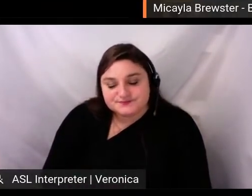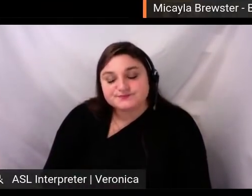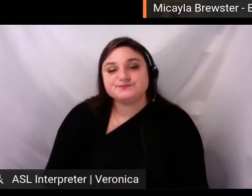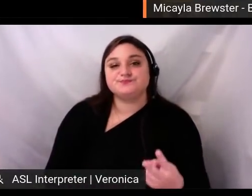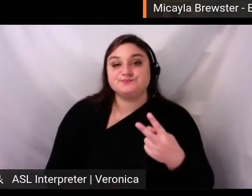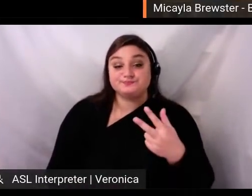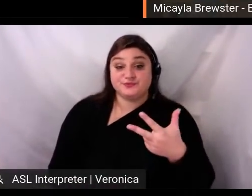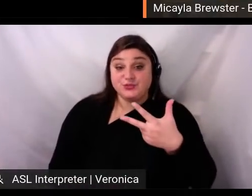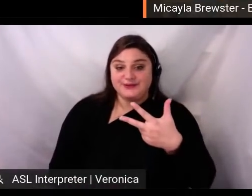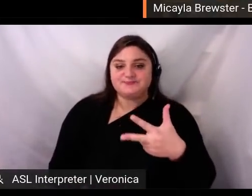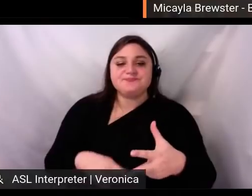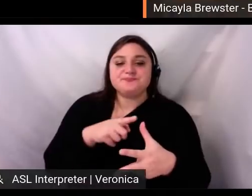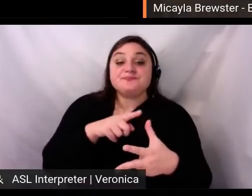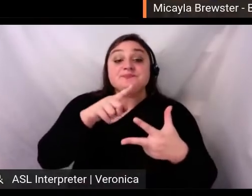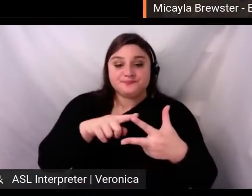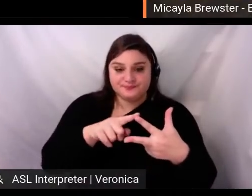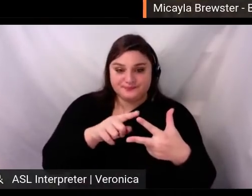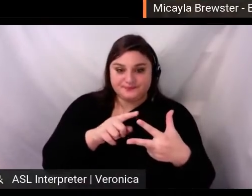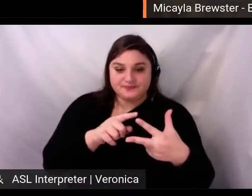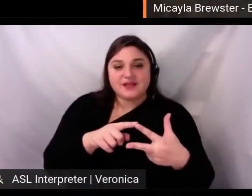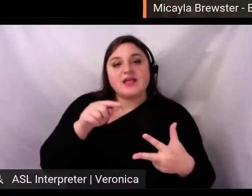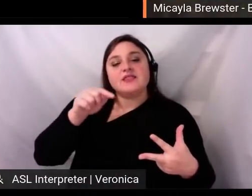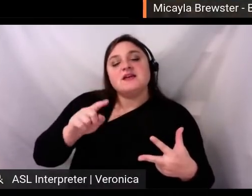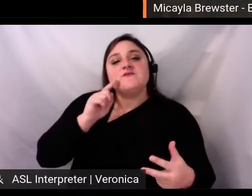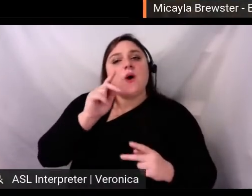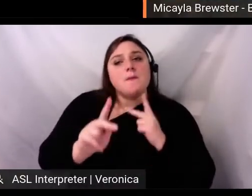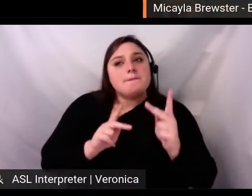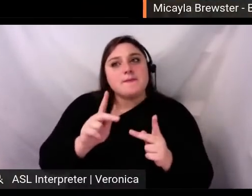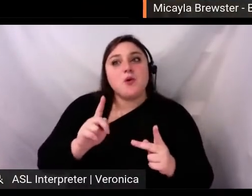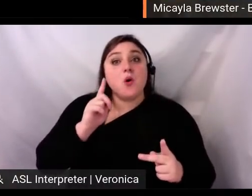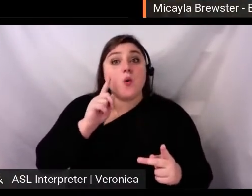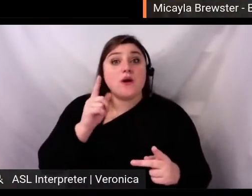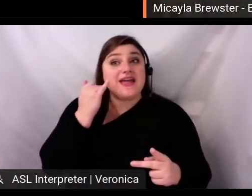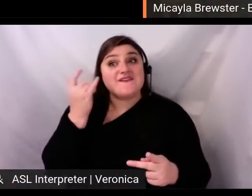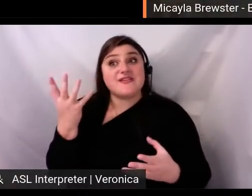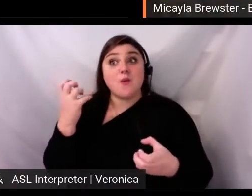people want a way to represent themselves as a supporter of that cause.